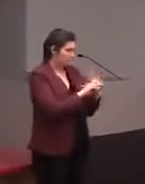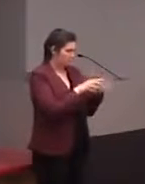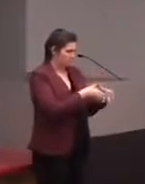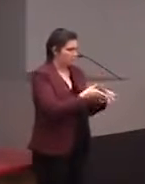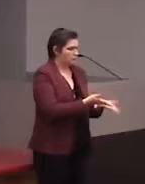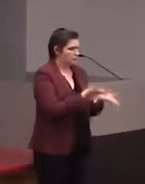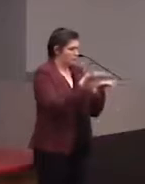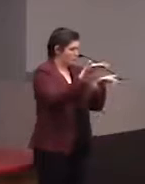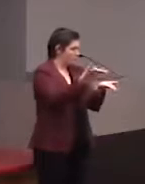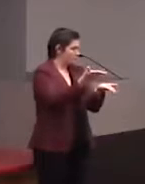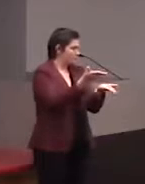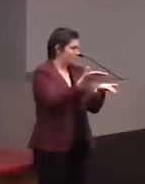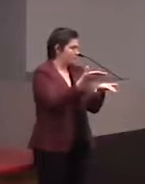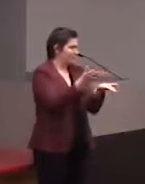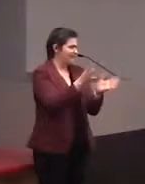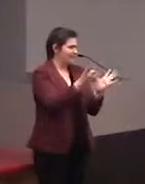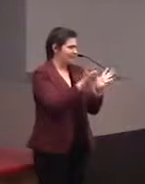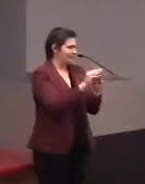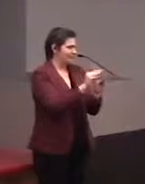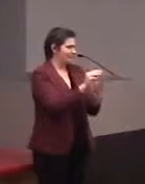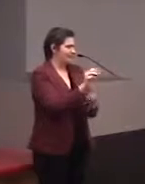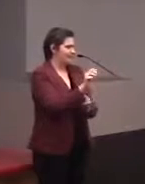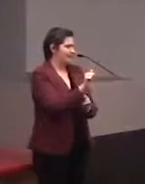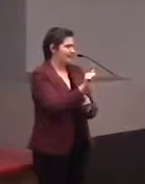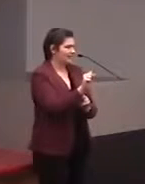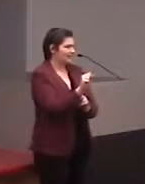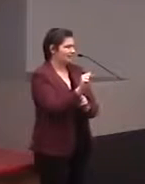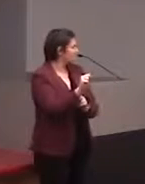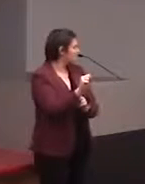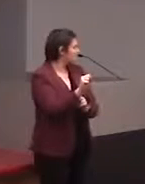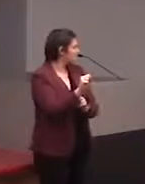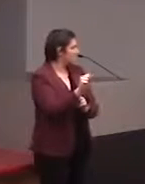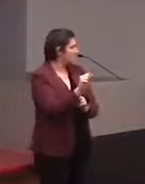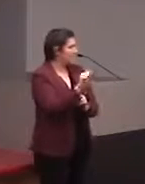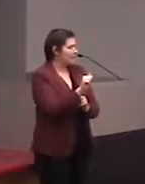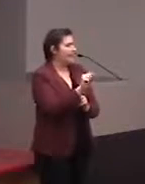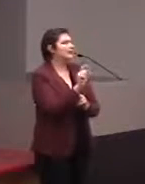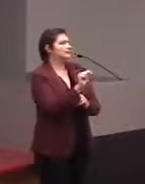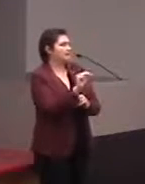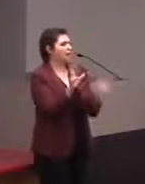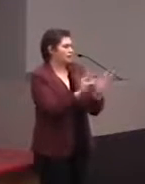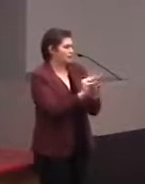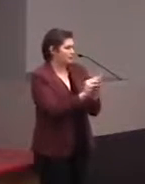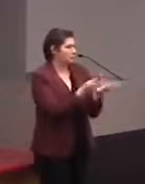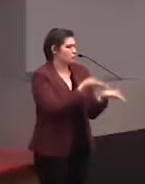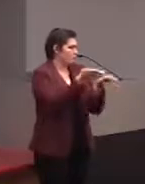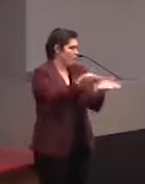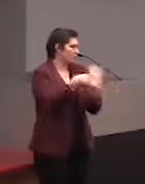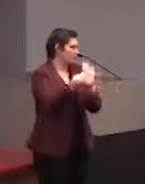to this assistive tech conference and it was like, it just talked way too much. And we knew right away, it was a great testing ground